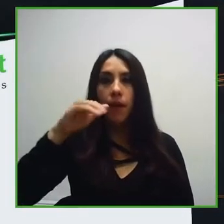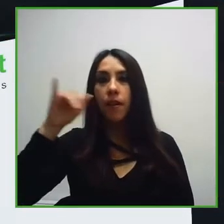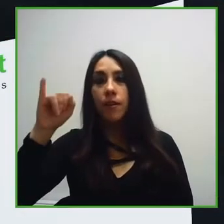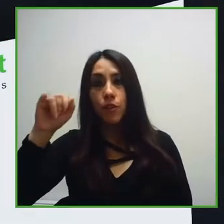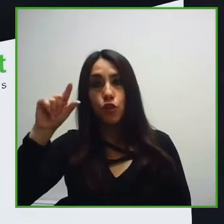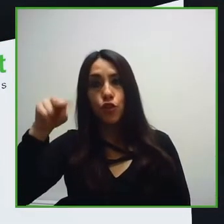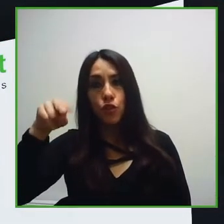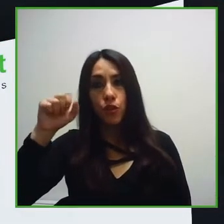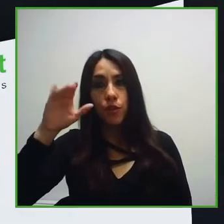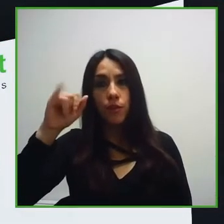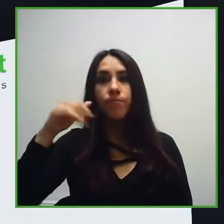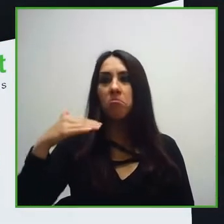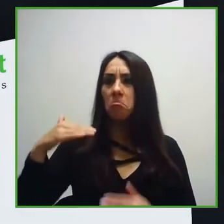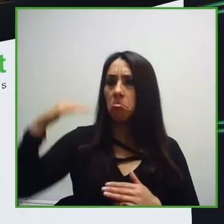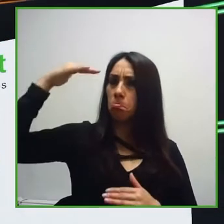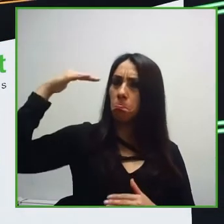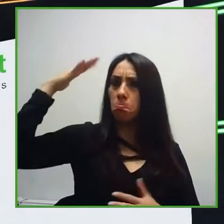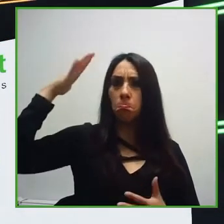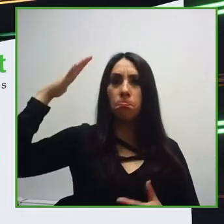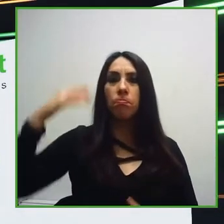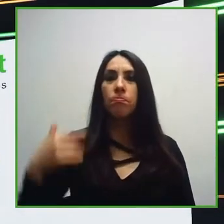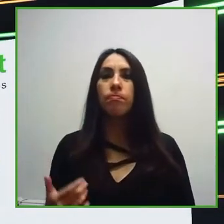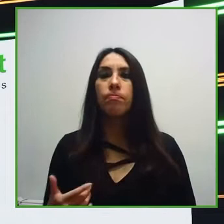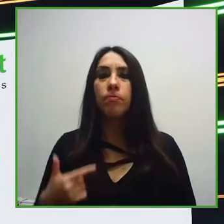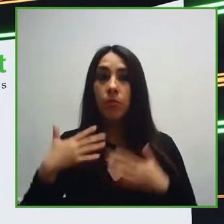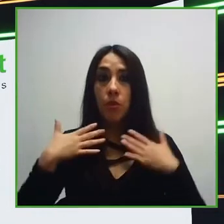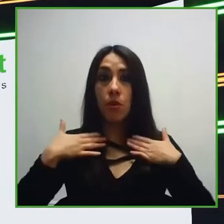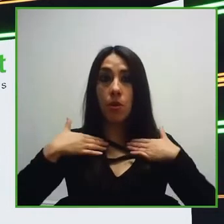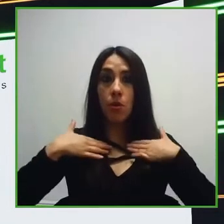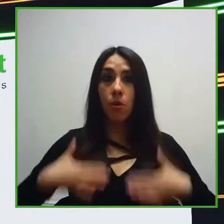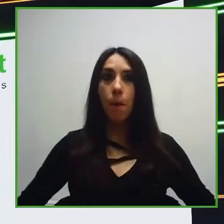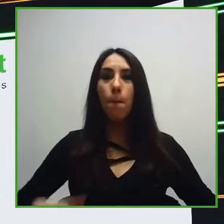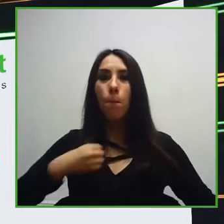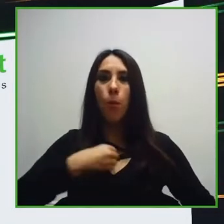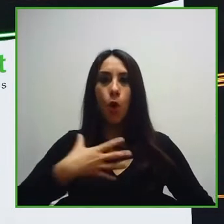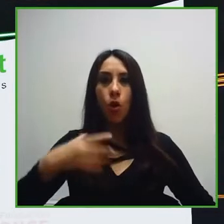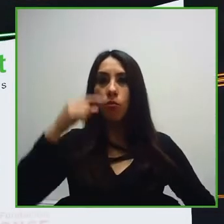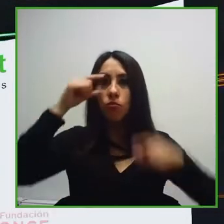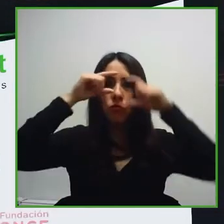glasses. In Fundación Descúbreme my role is the international coordination